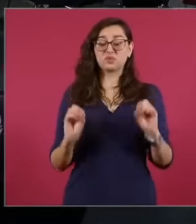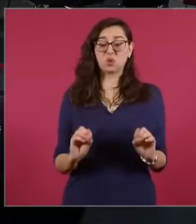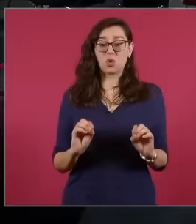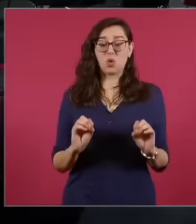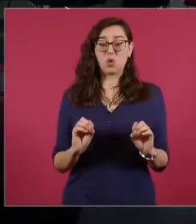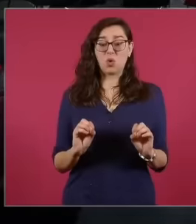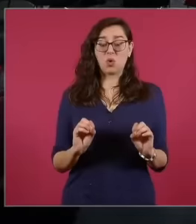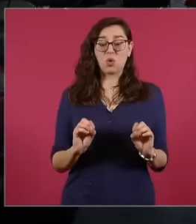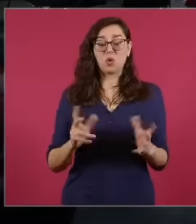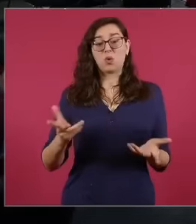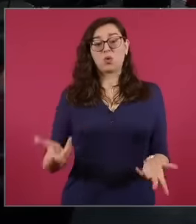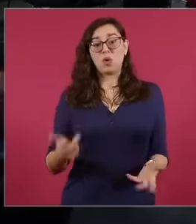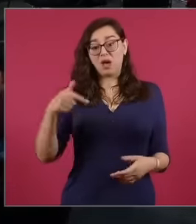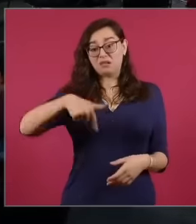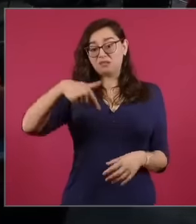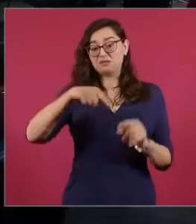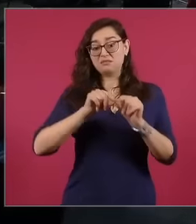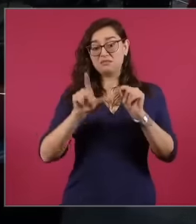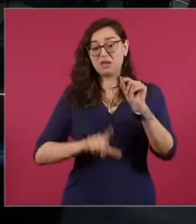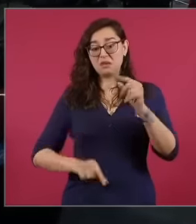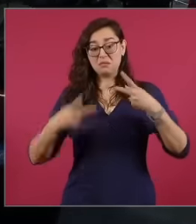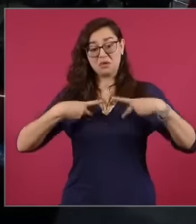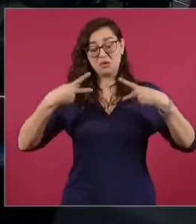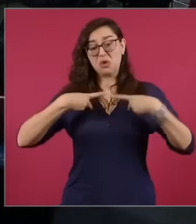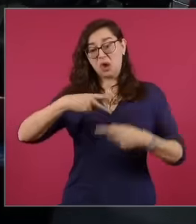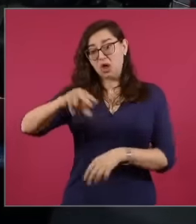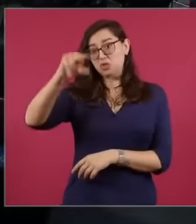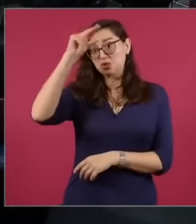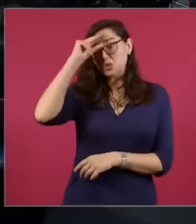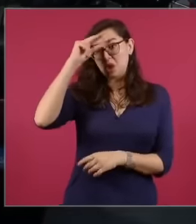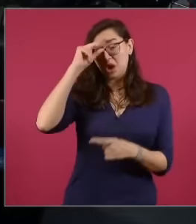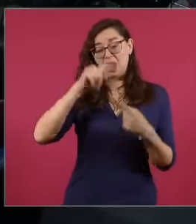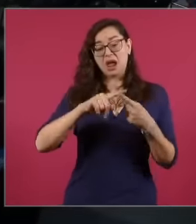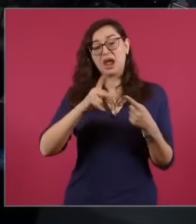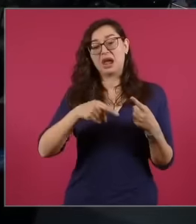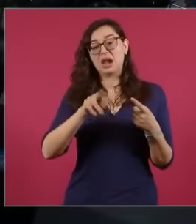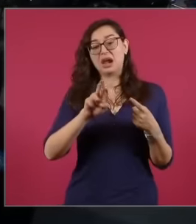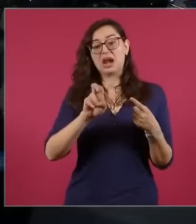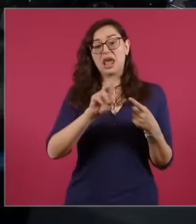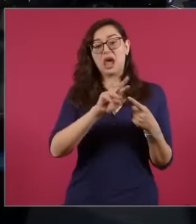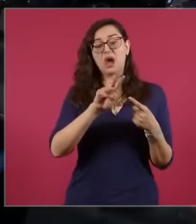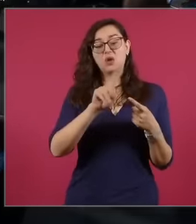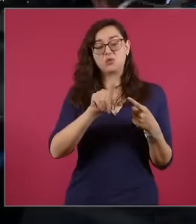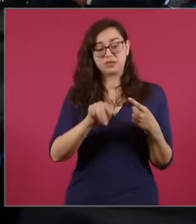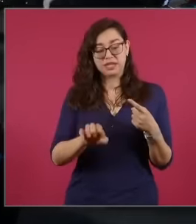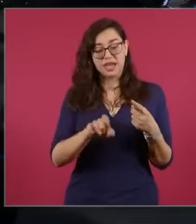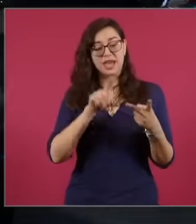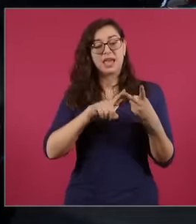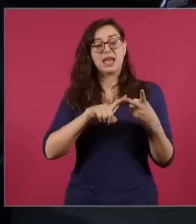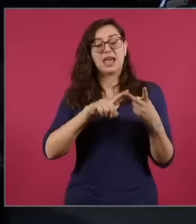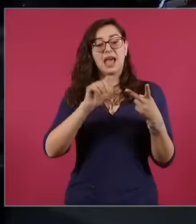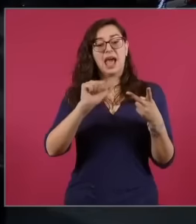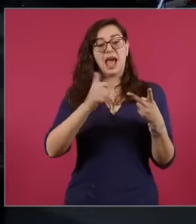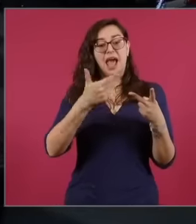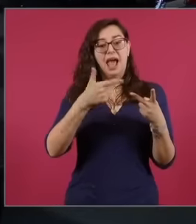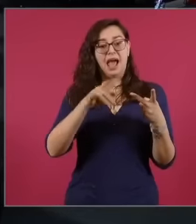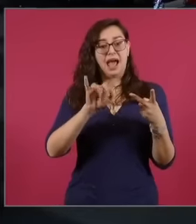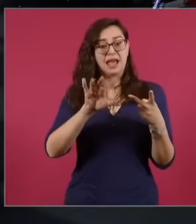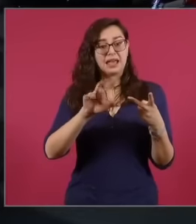organic intellectuals of Aguilar Camí's crause What